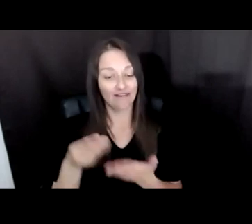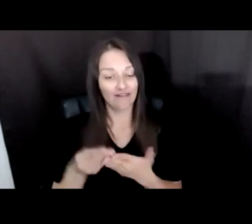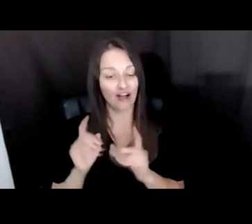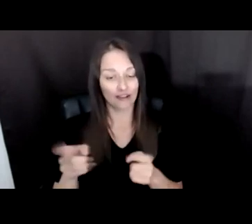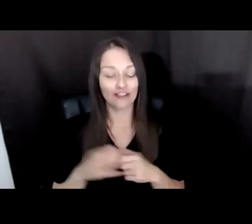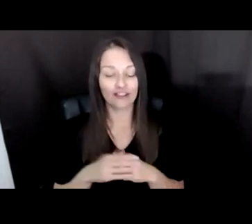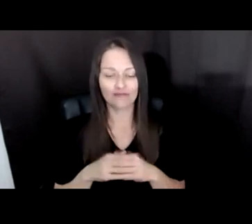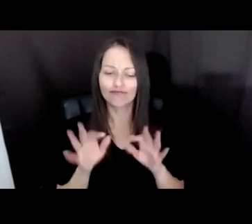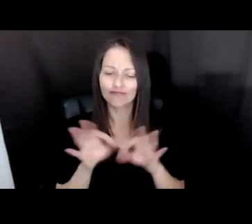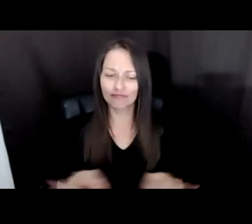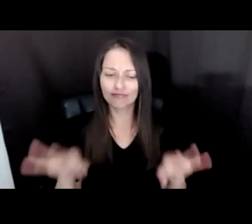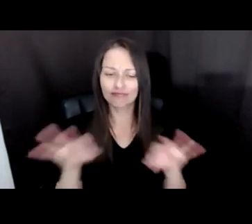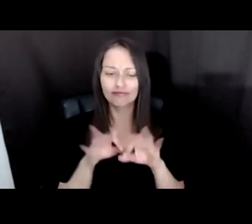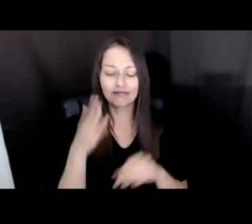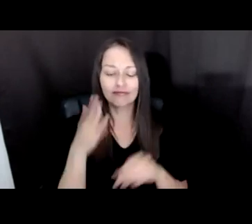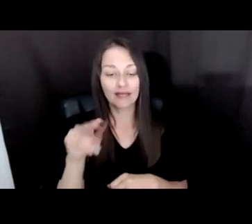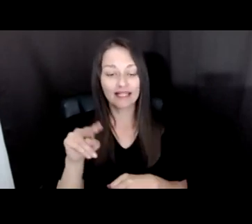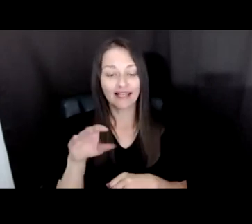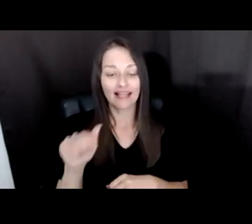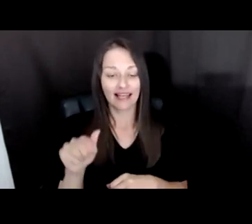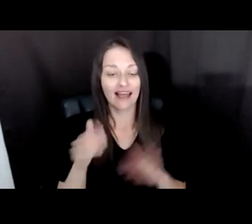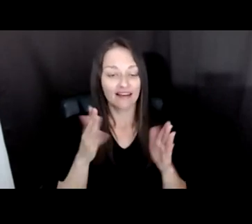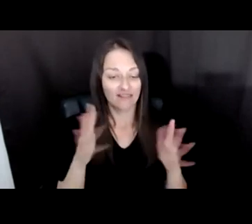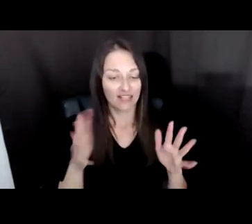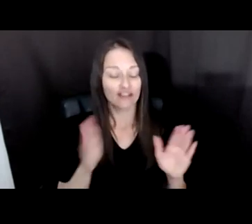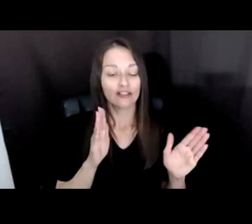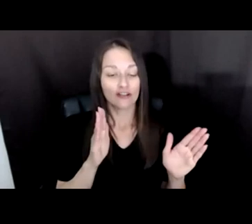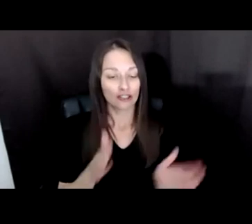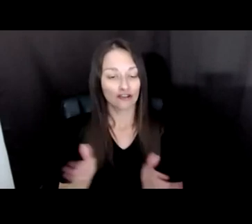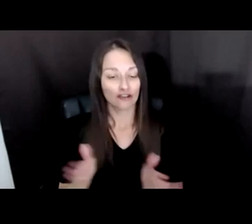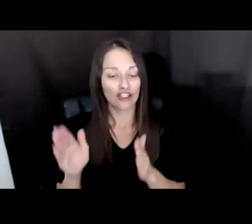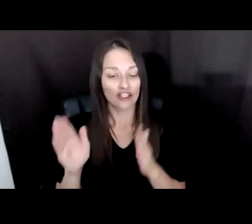PLANNING PROCESS COVERING THE NEXT FOUR YEARS. ALSO, I KNOW THAT JAX AND I ARE